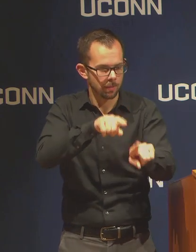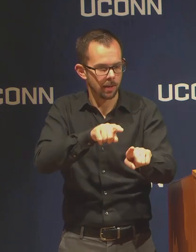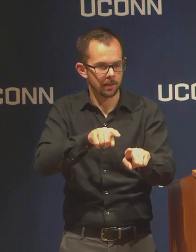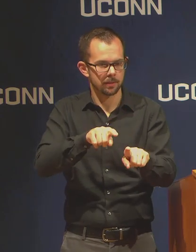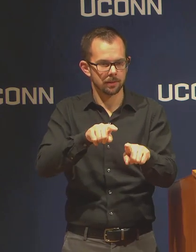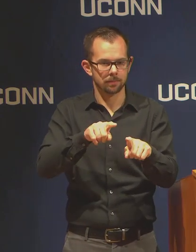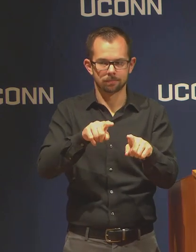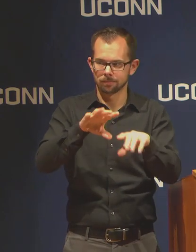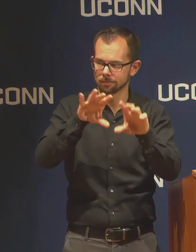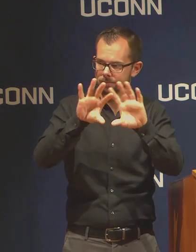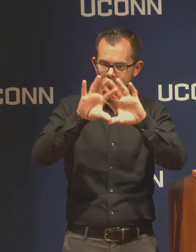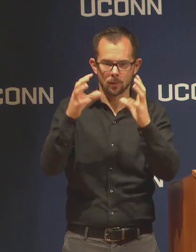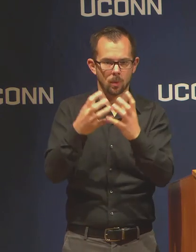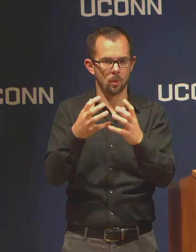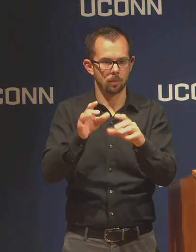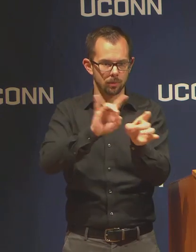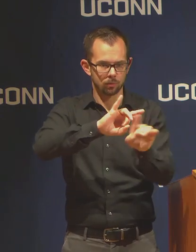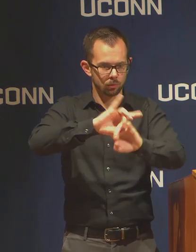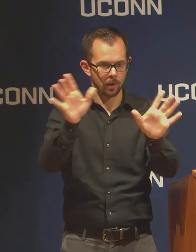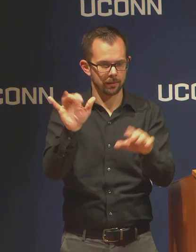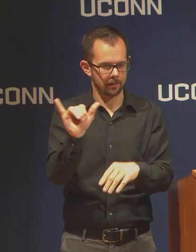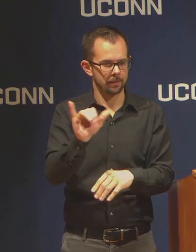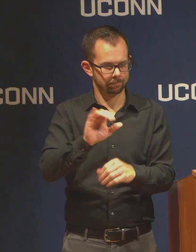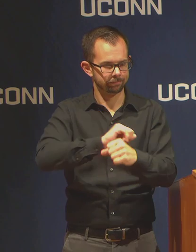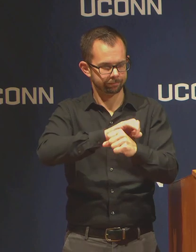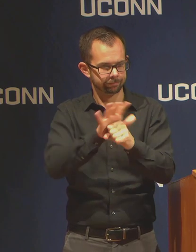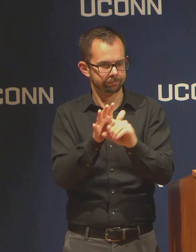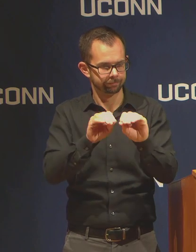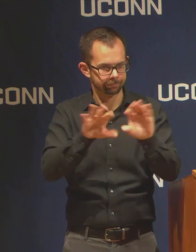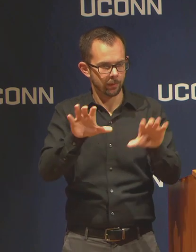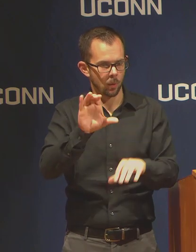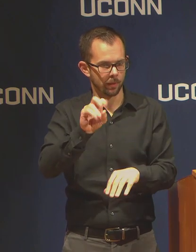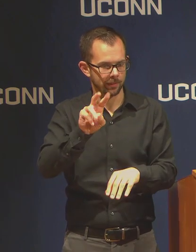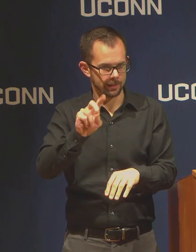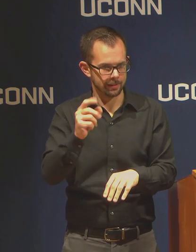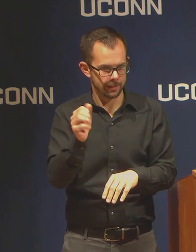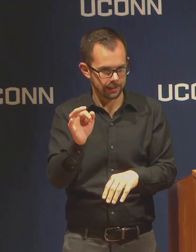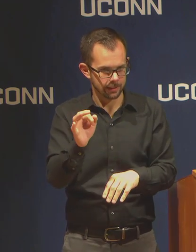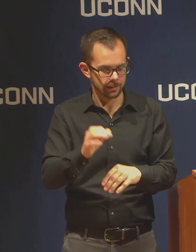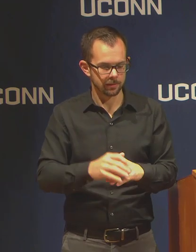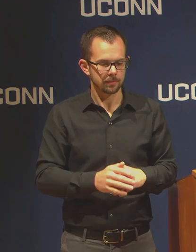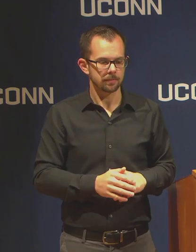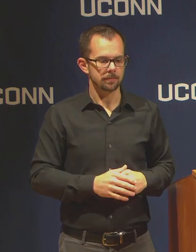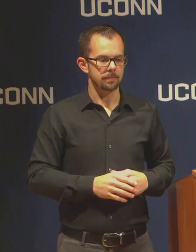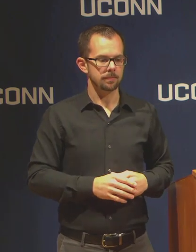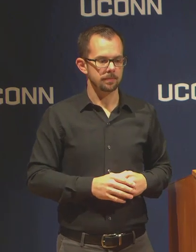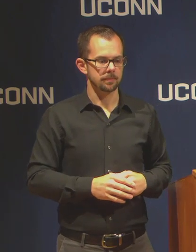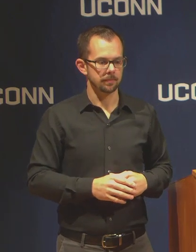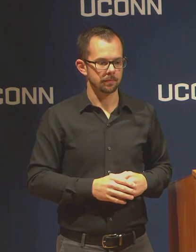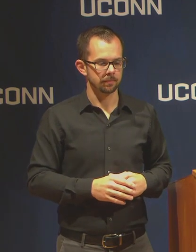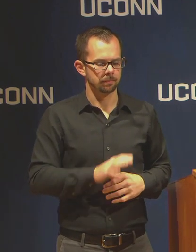a global crisis such as this, and really address the need that we all have to understand what's going